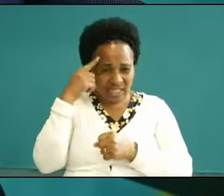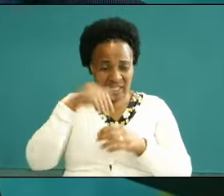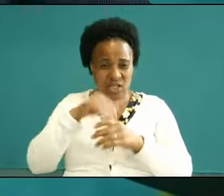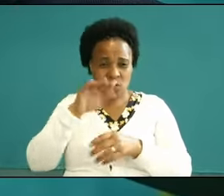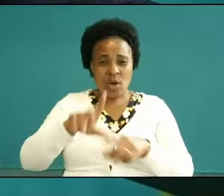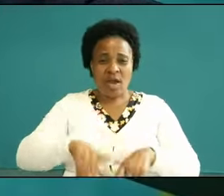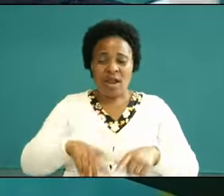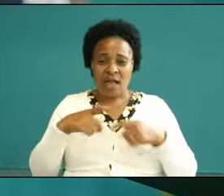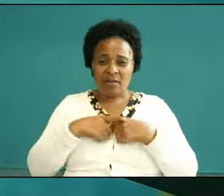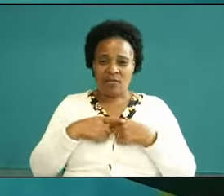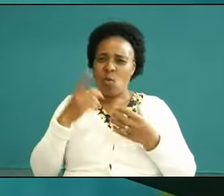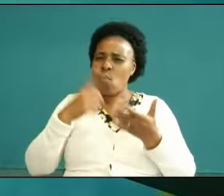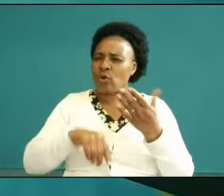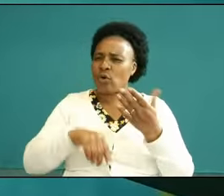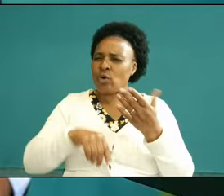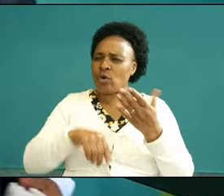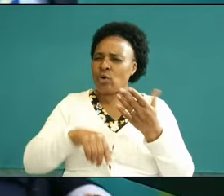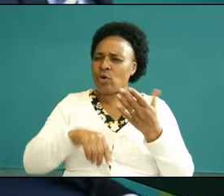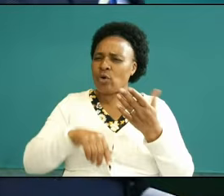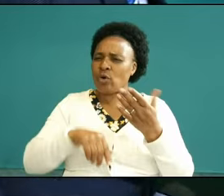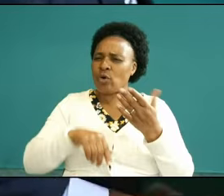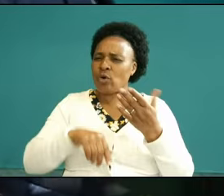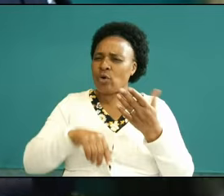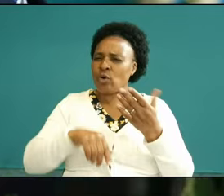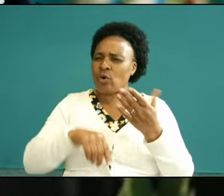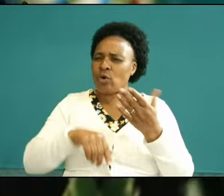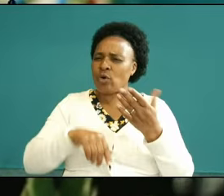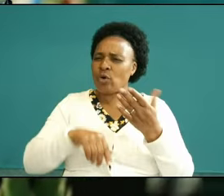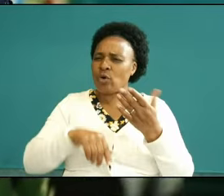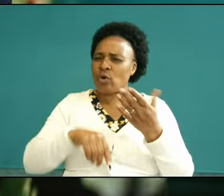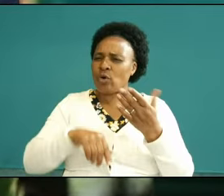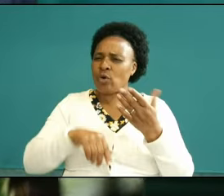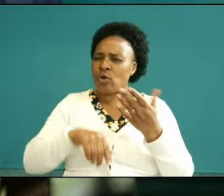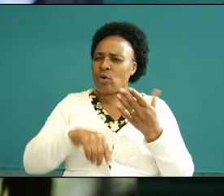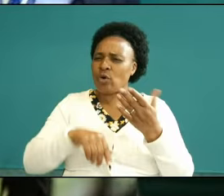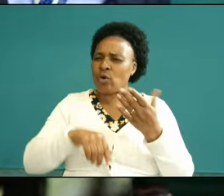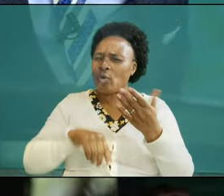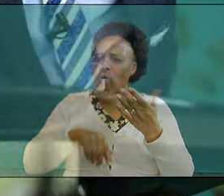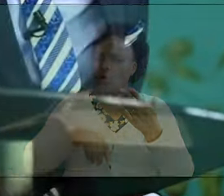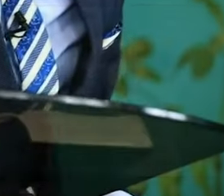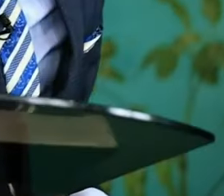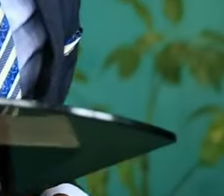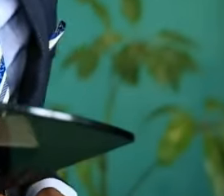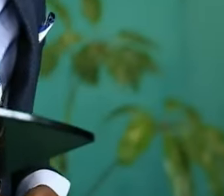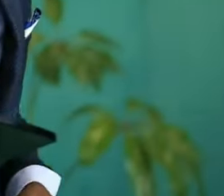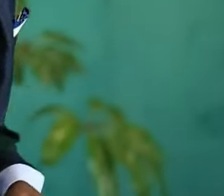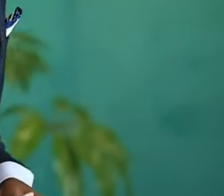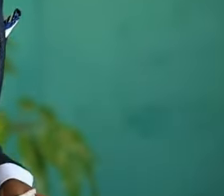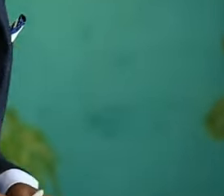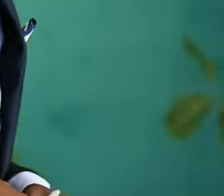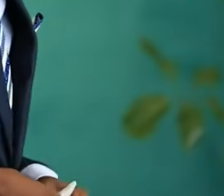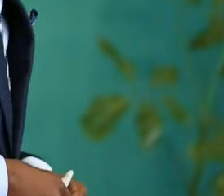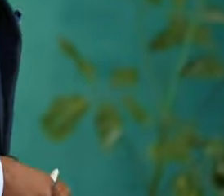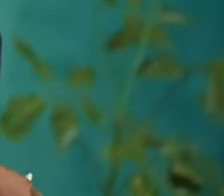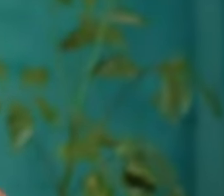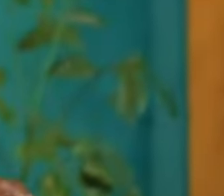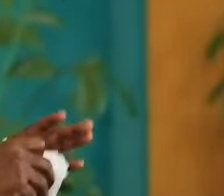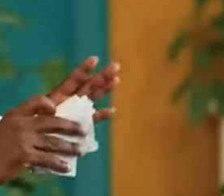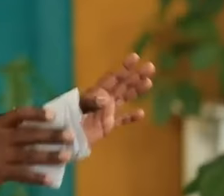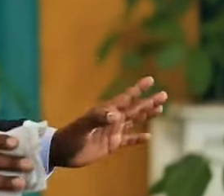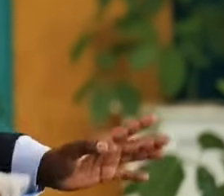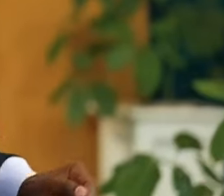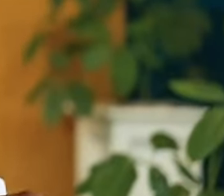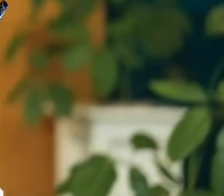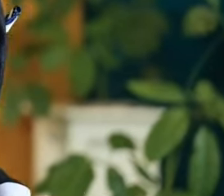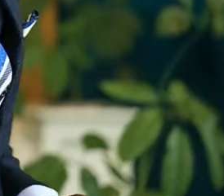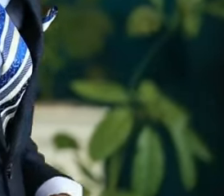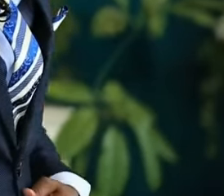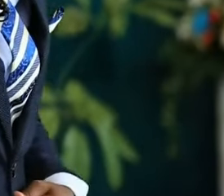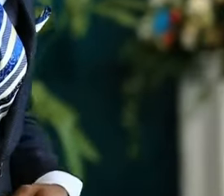what is it in your life that has been a mounted what is it in your life that has been so difficult